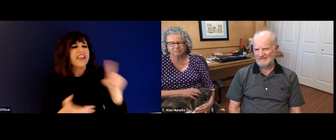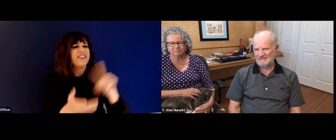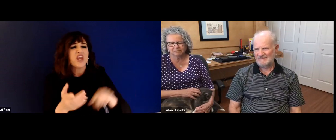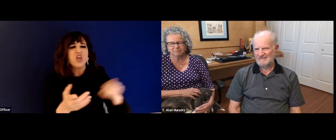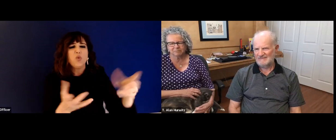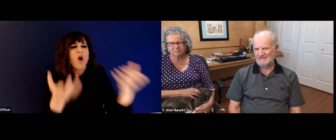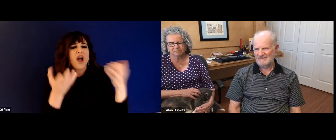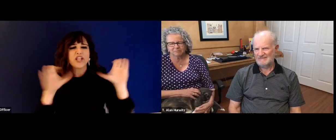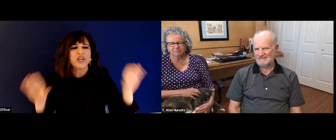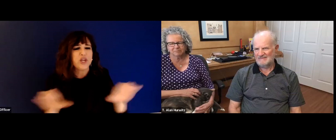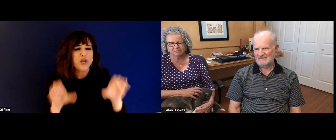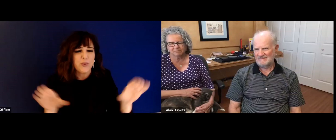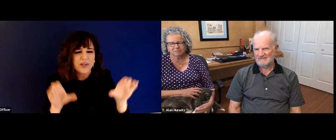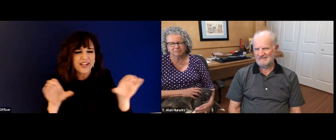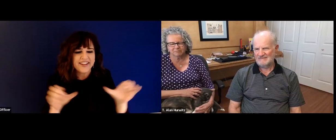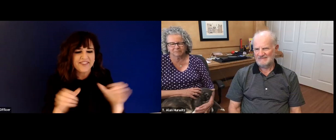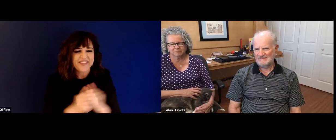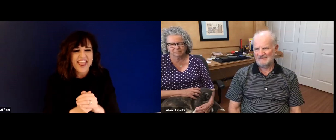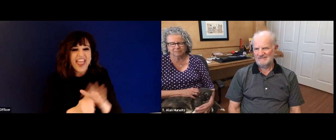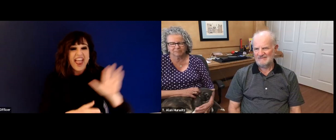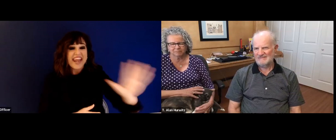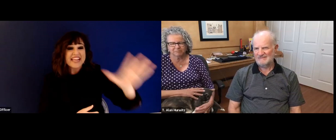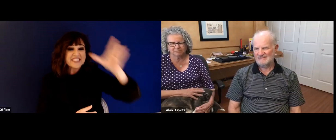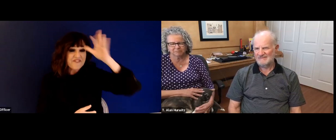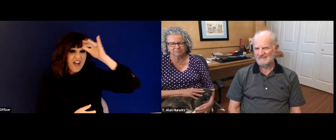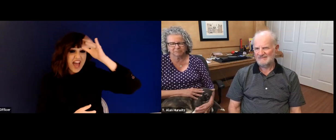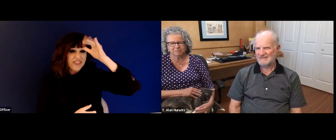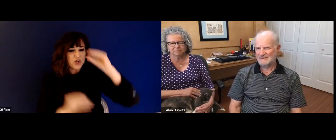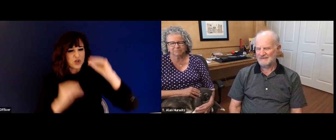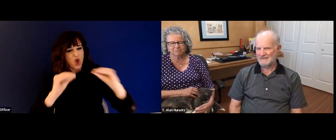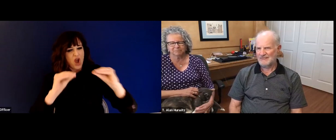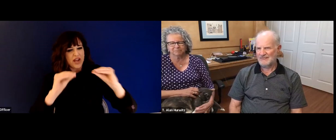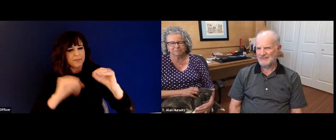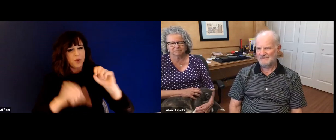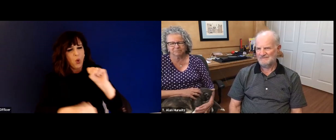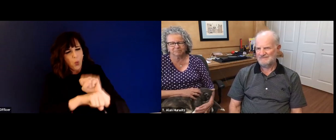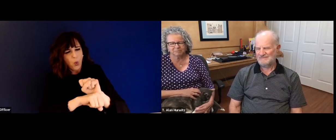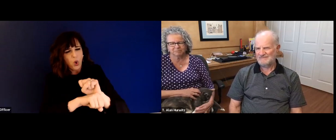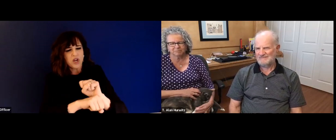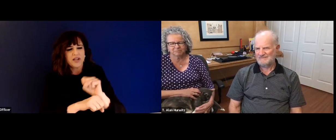Alan and she always emphasize to Alan saying, You can do whatever